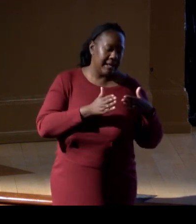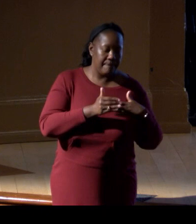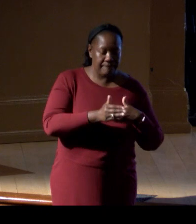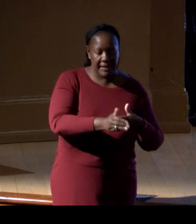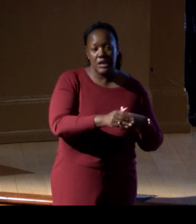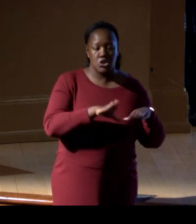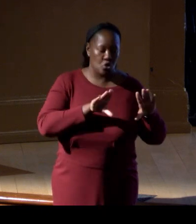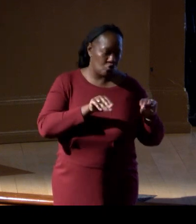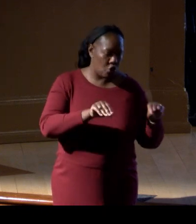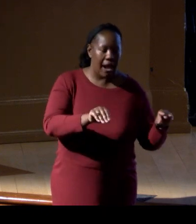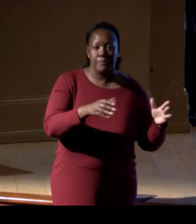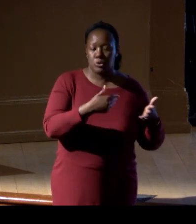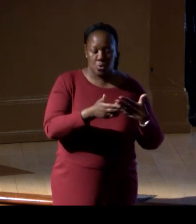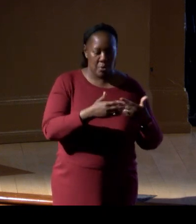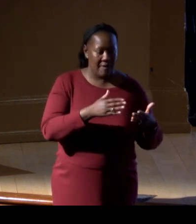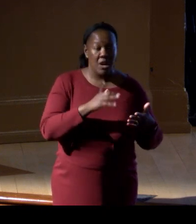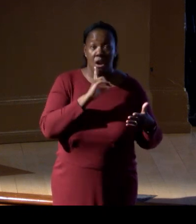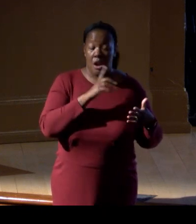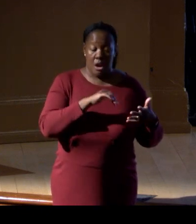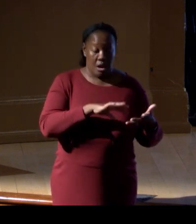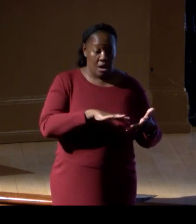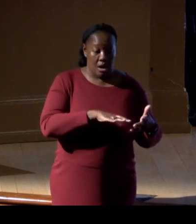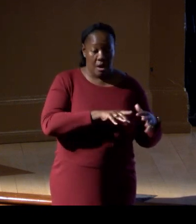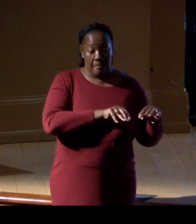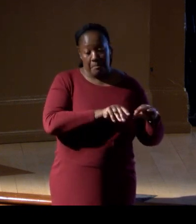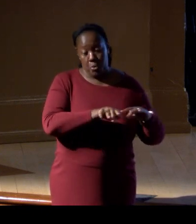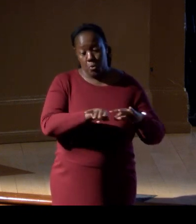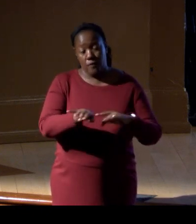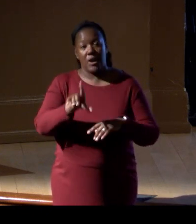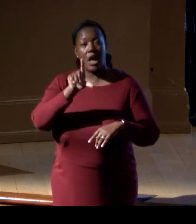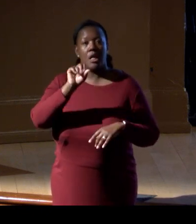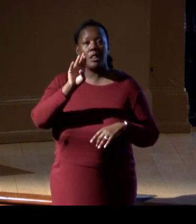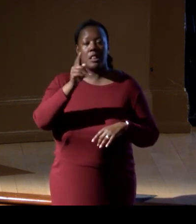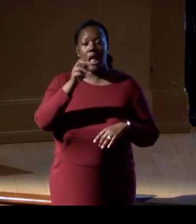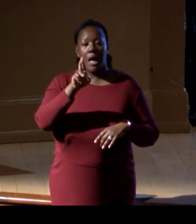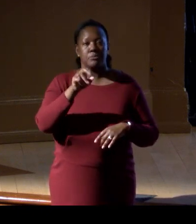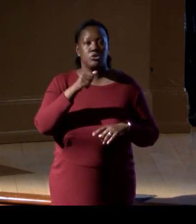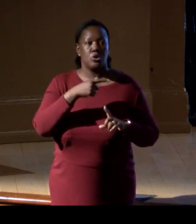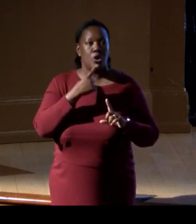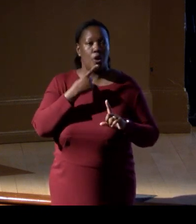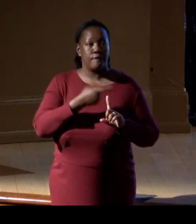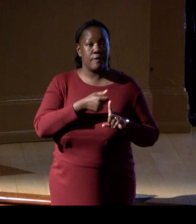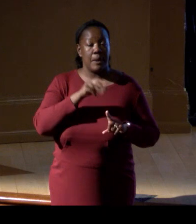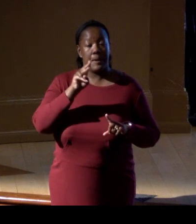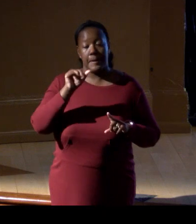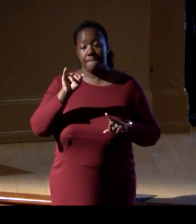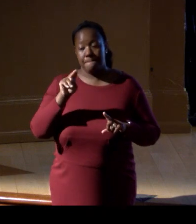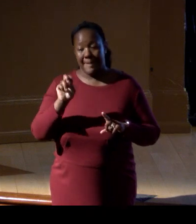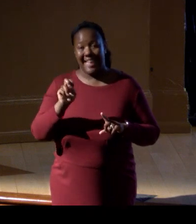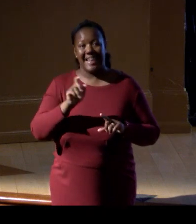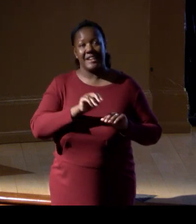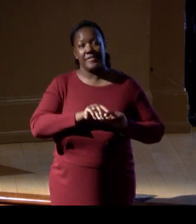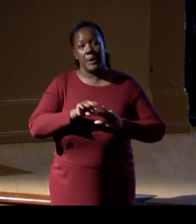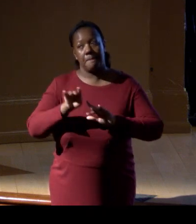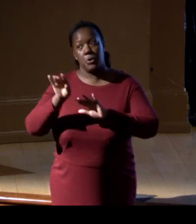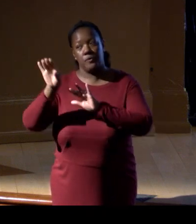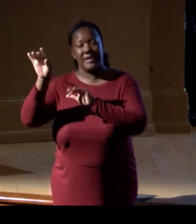or lobster move to, like the lobsters are doing, going from Maine to Canada, moving to higher latitudes,